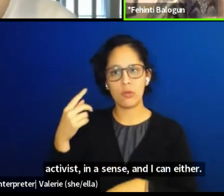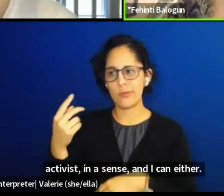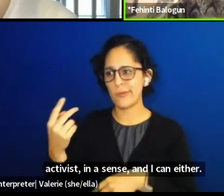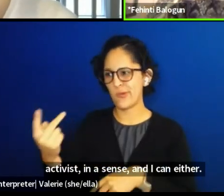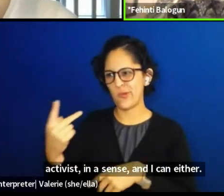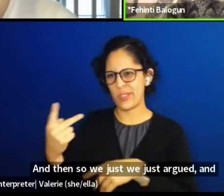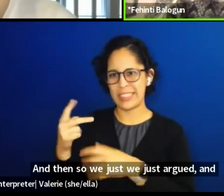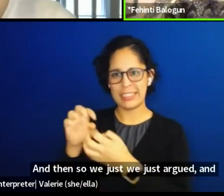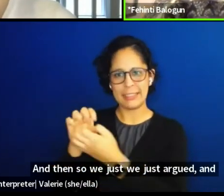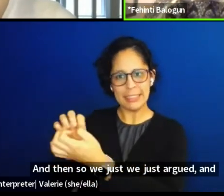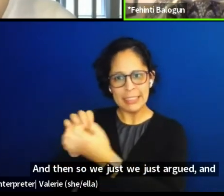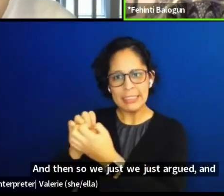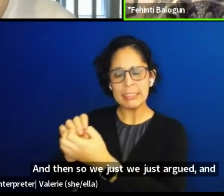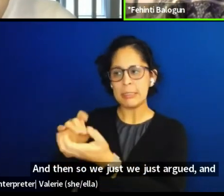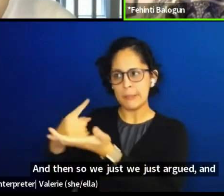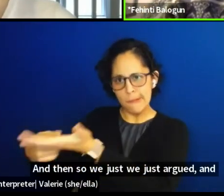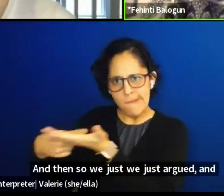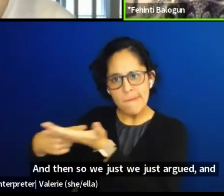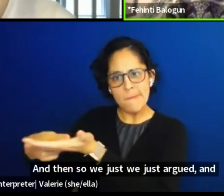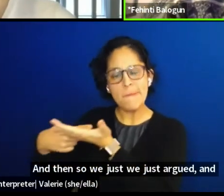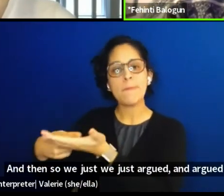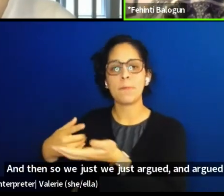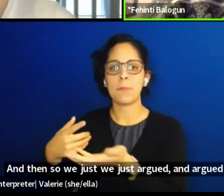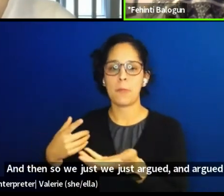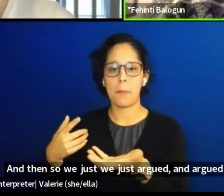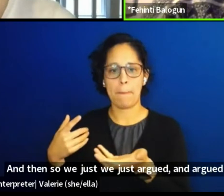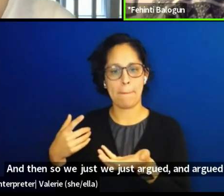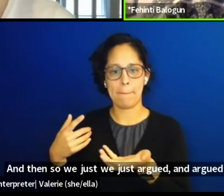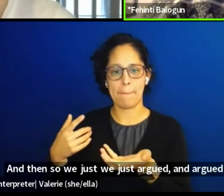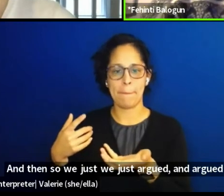and argued and argued and argued. And then our last argument, 'cause this lasted about a month.